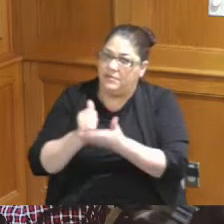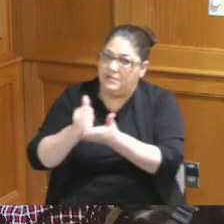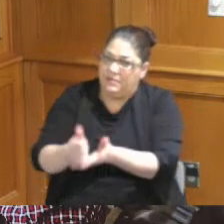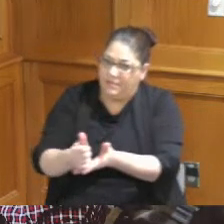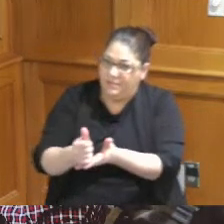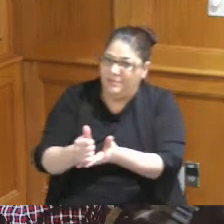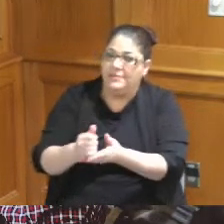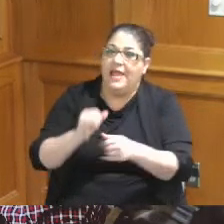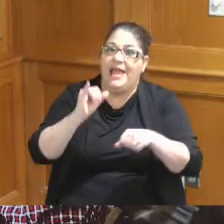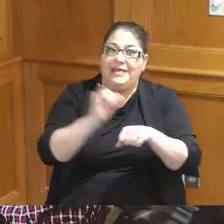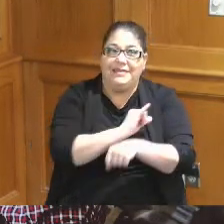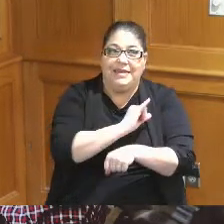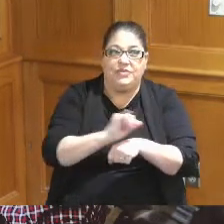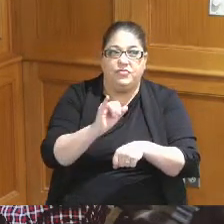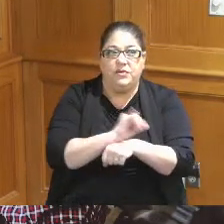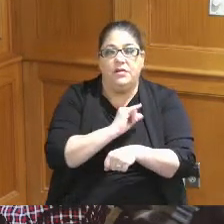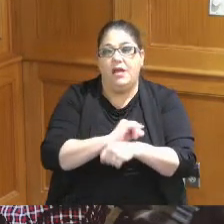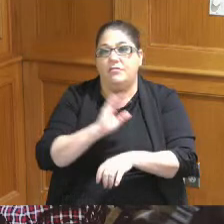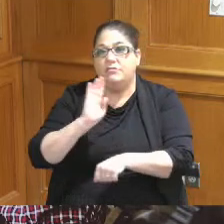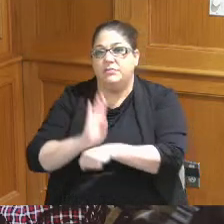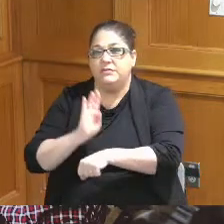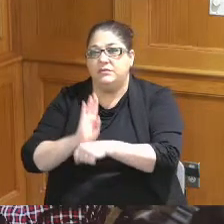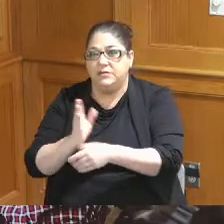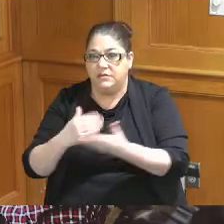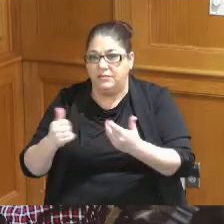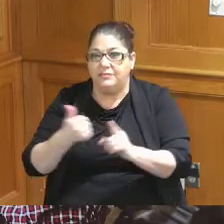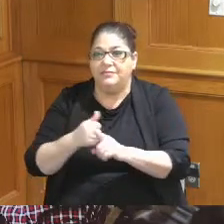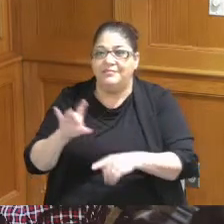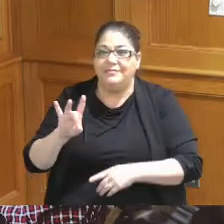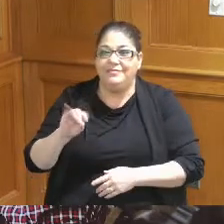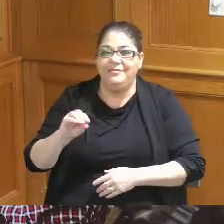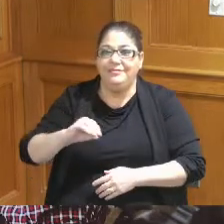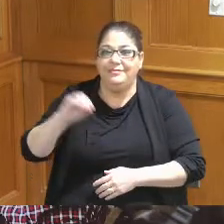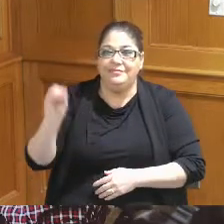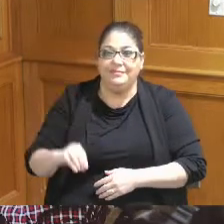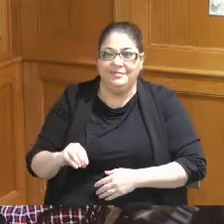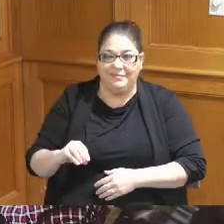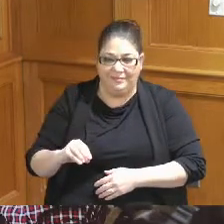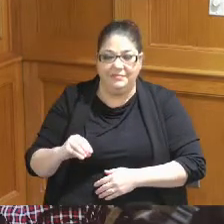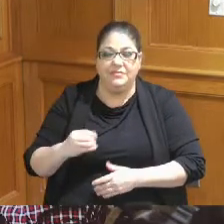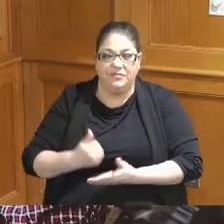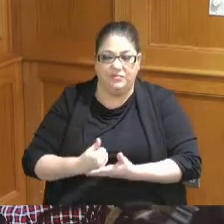sector make up about 86 percent of the waste generated but historically resource has only